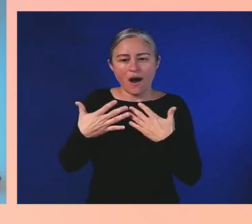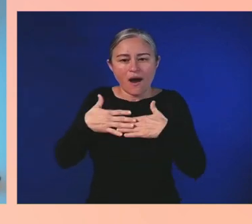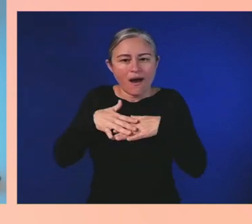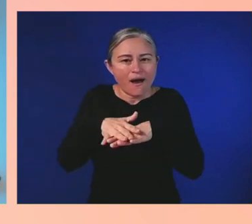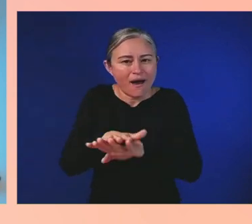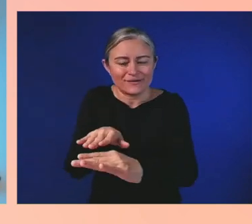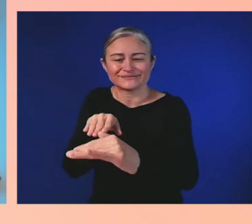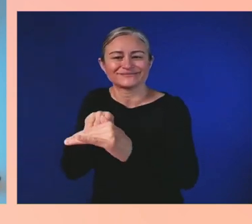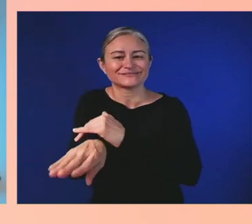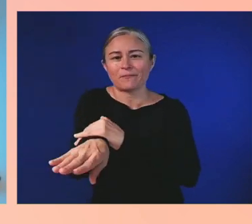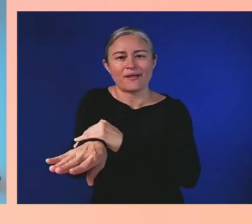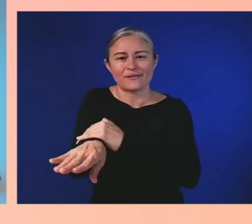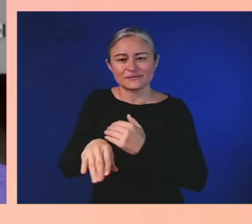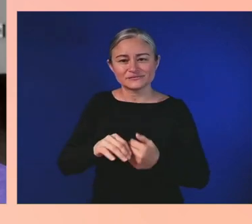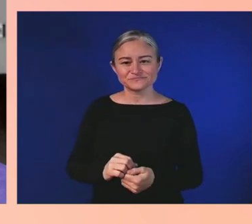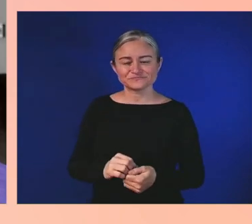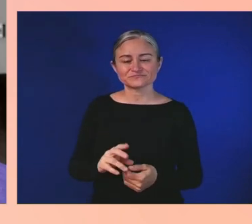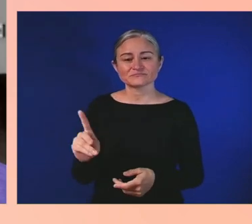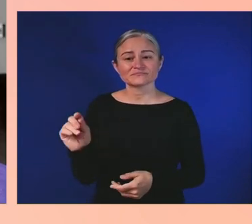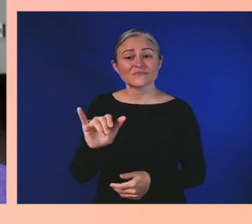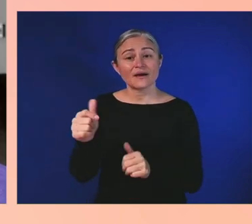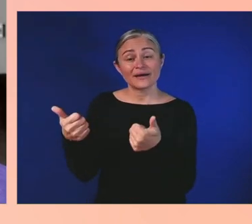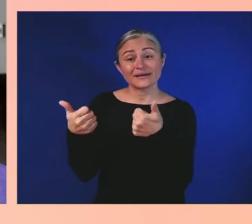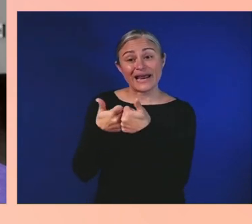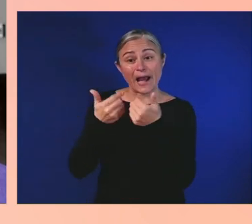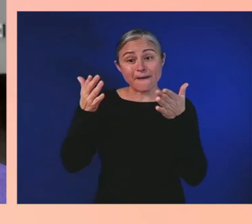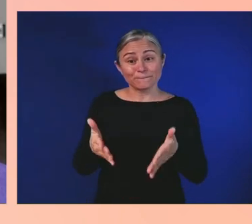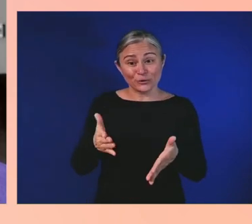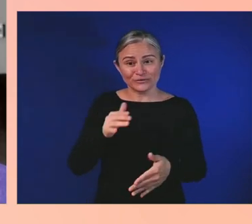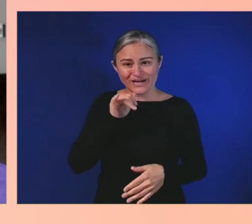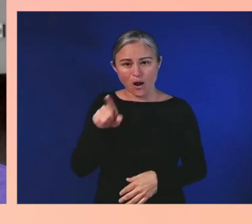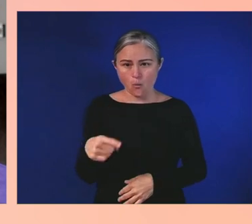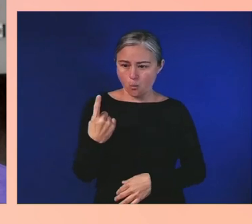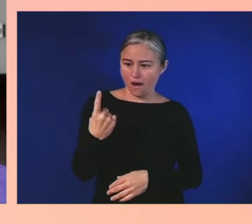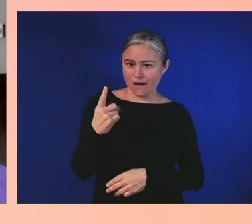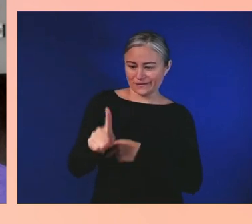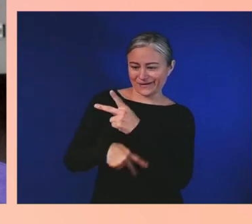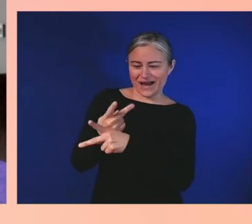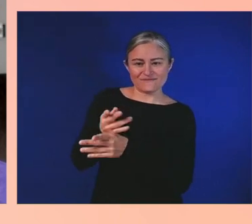a monolith; we're an incredibly diverse group of people.